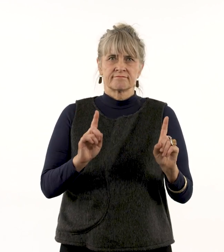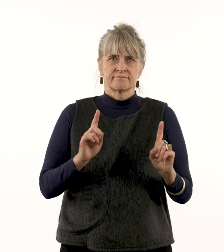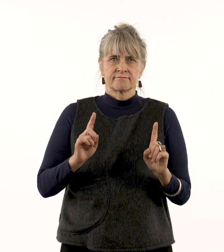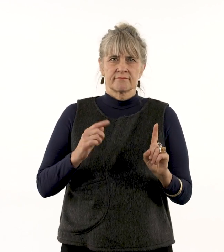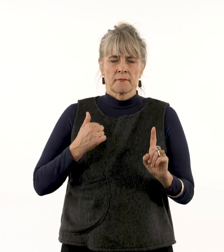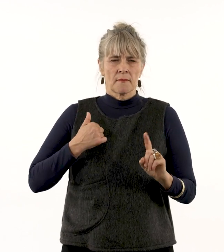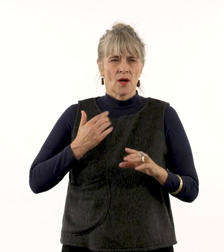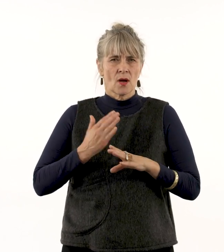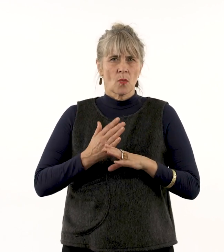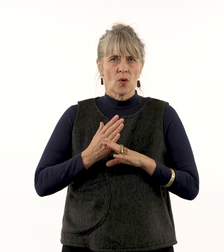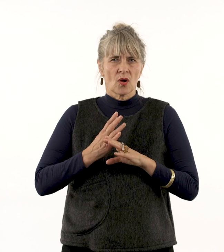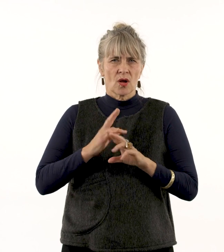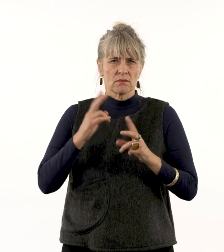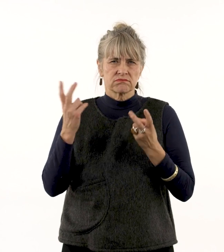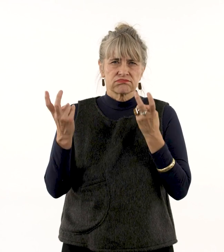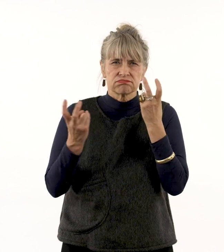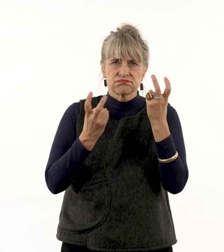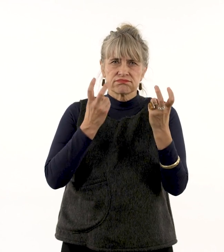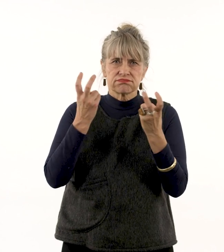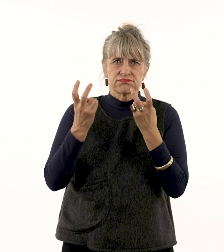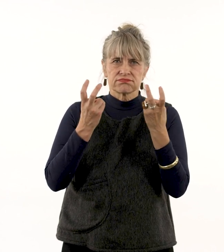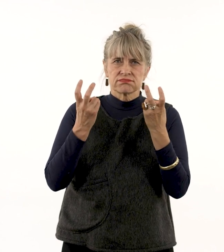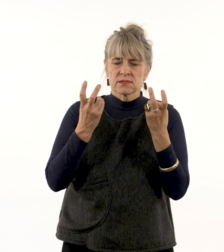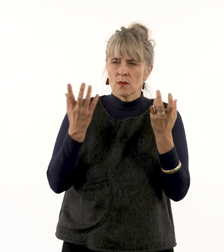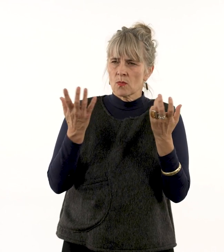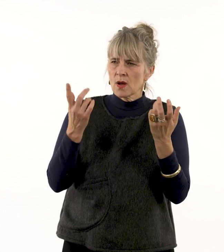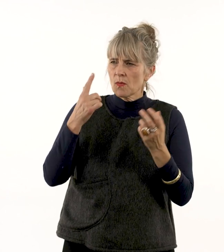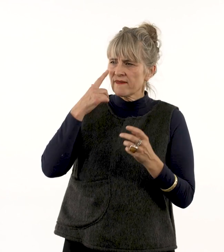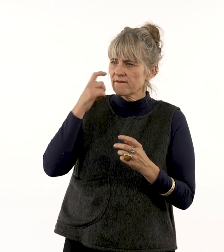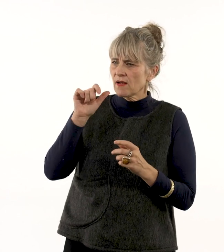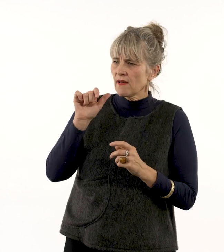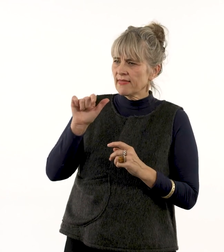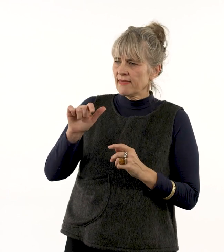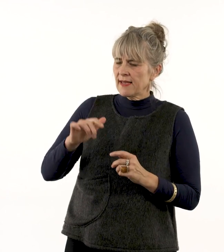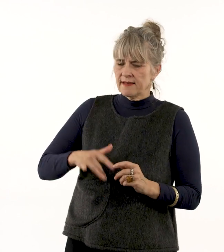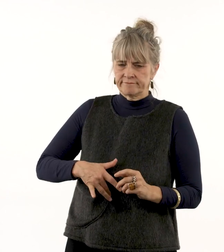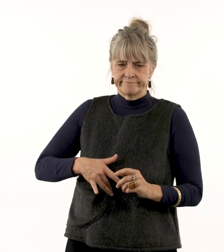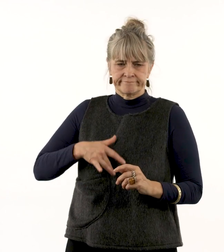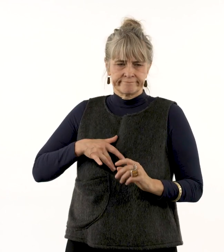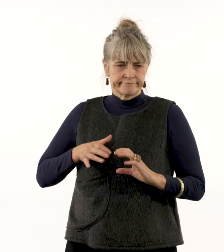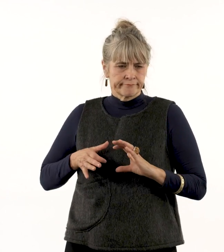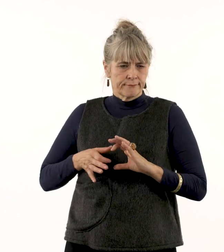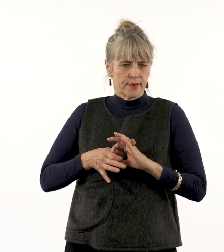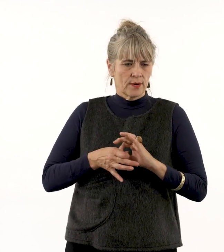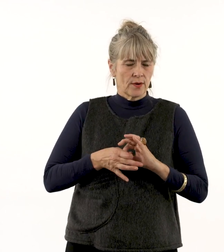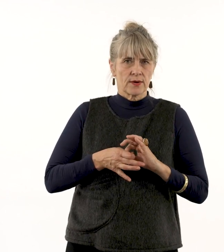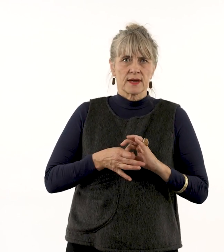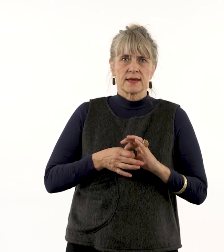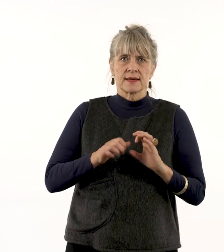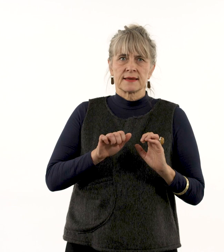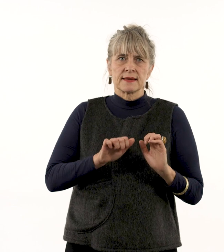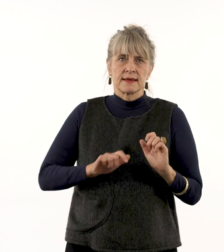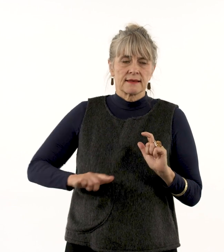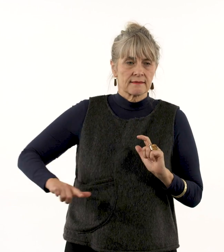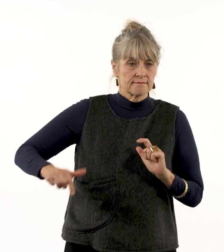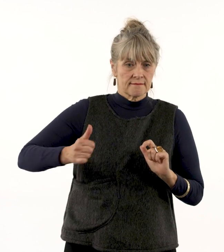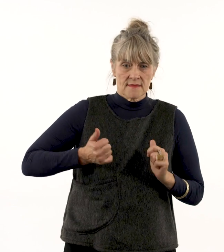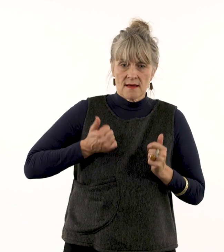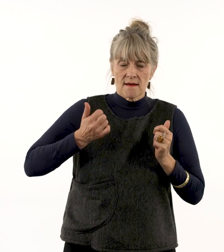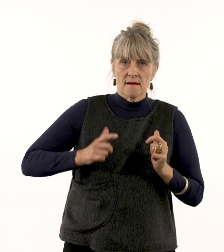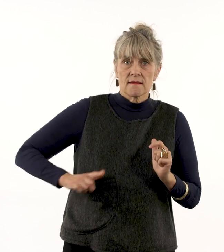My work seeks to ask how we find a sense of belonging in our landscape,